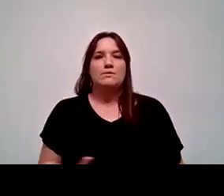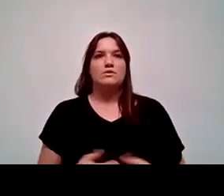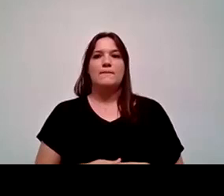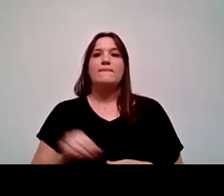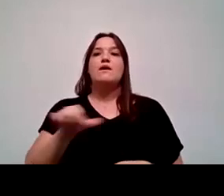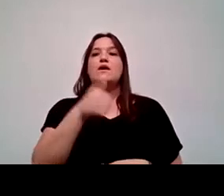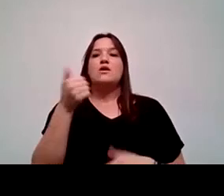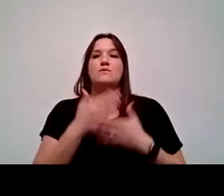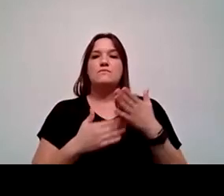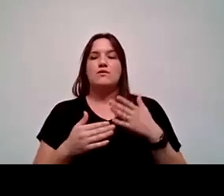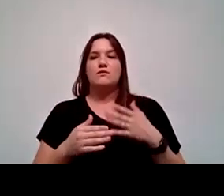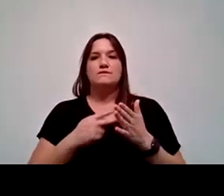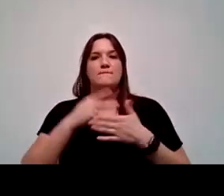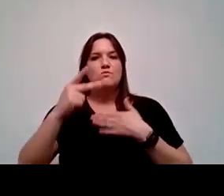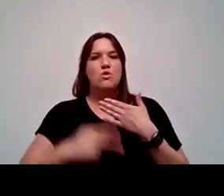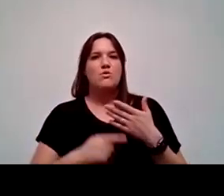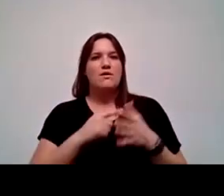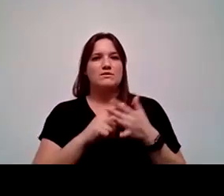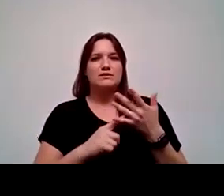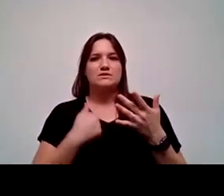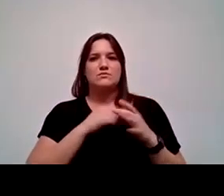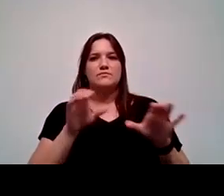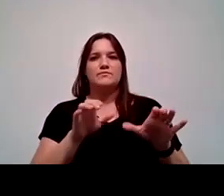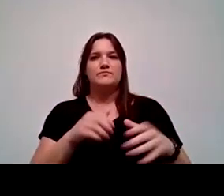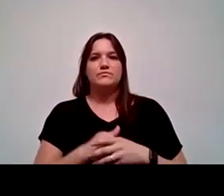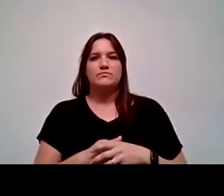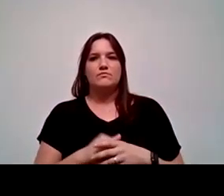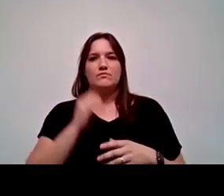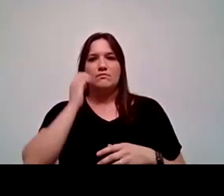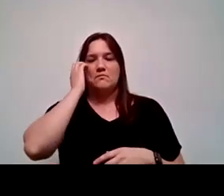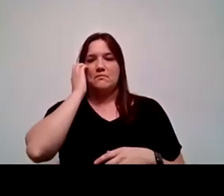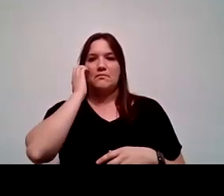about what are some programing and things that we're doing, you know, we're very proud.